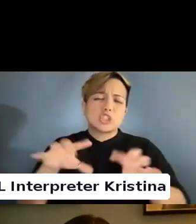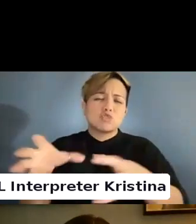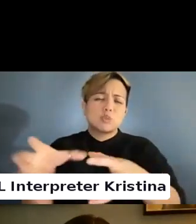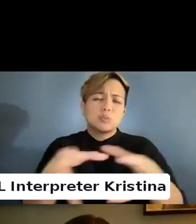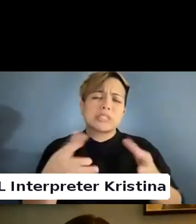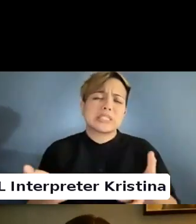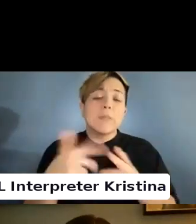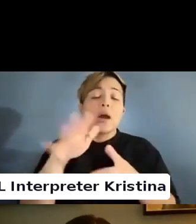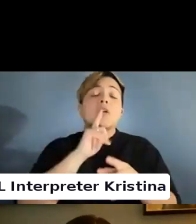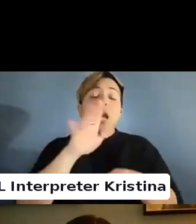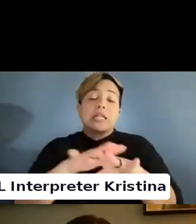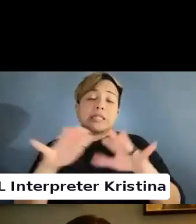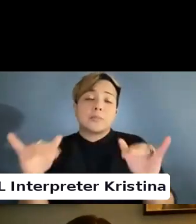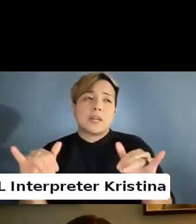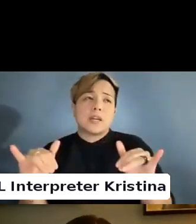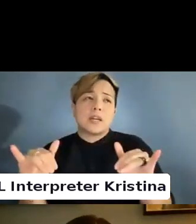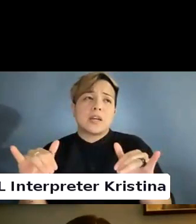But at the same time.